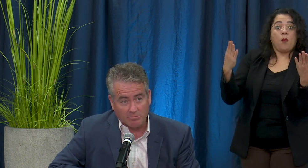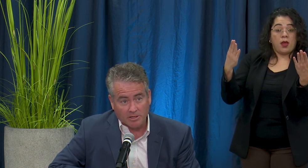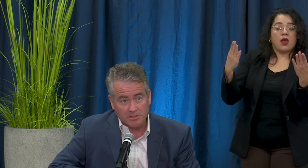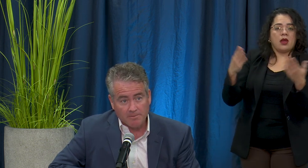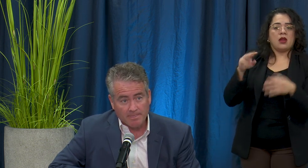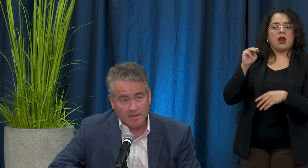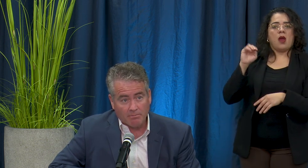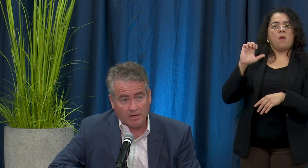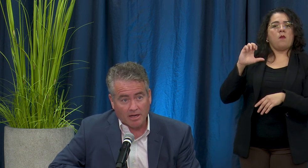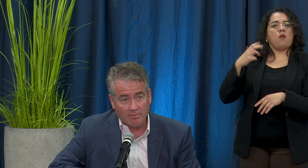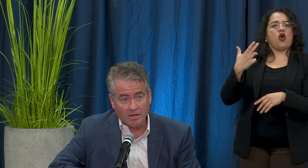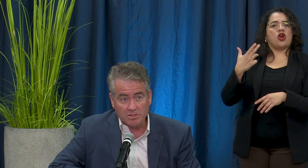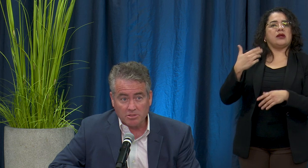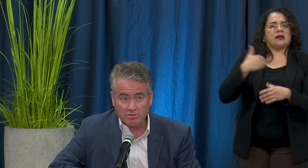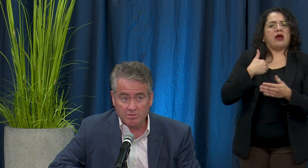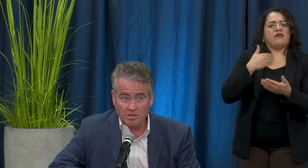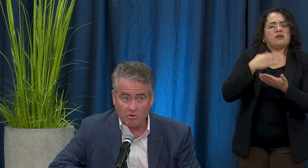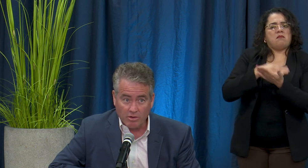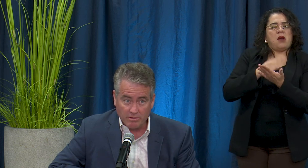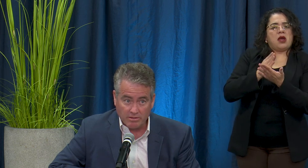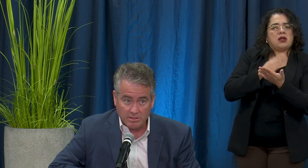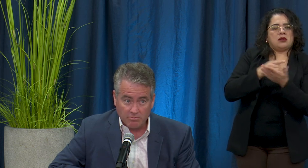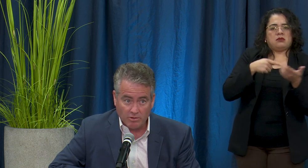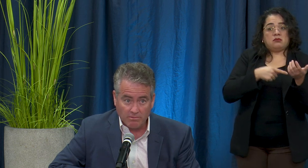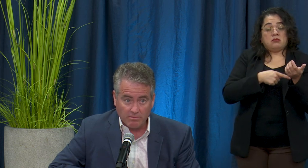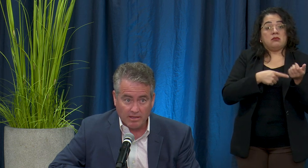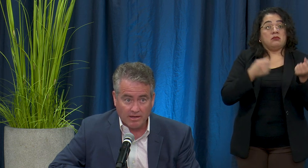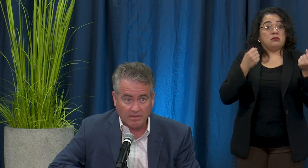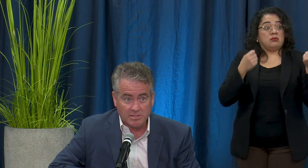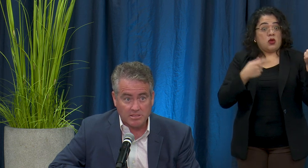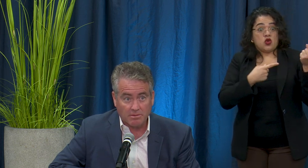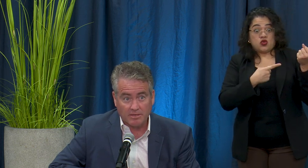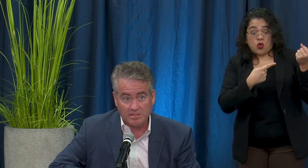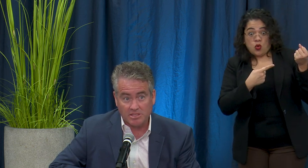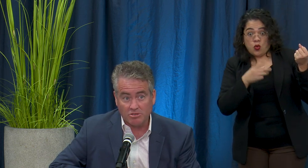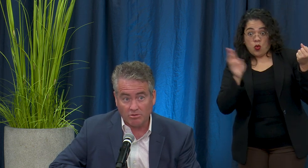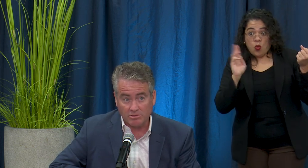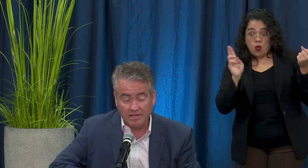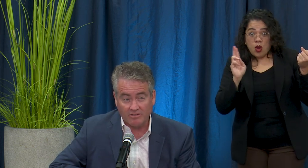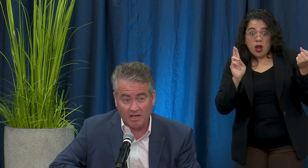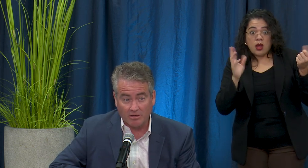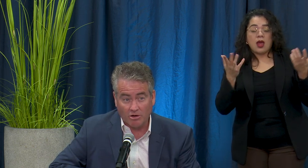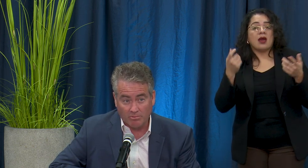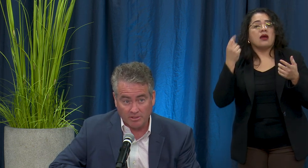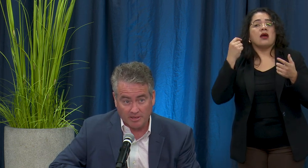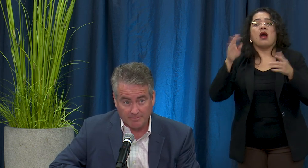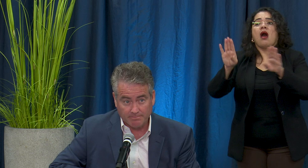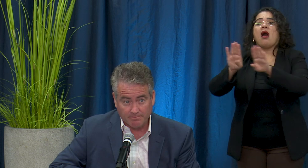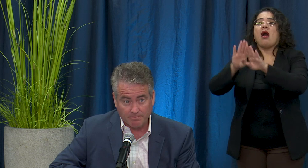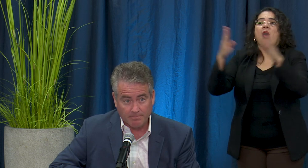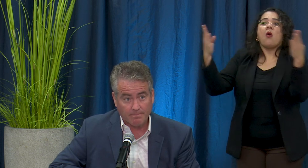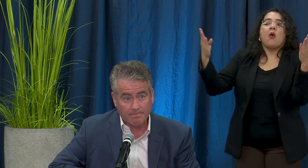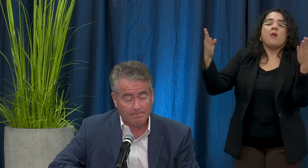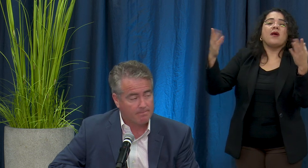in March but I'm not sure there's an agreement at this point and I think it's simply because the doors have not opened yet.